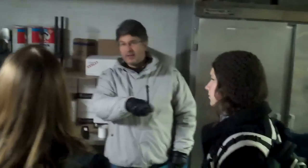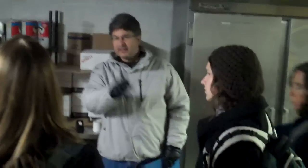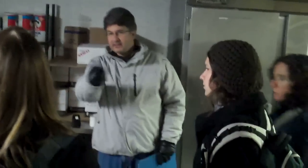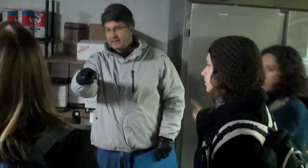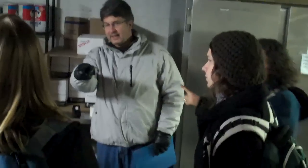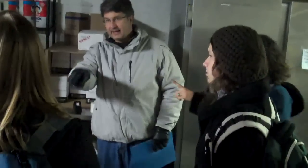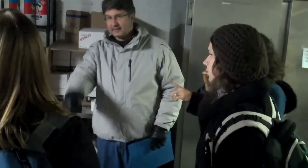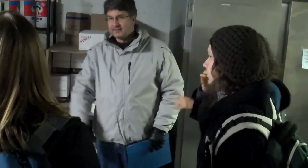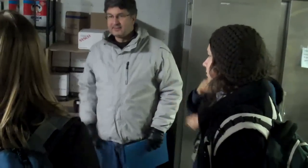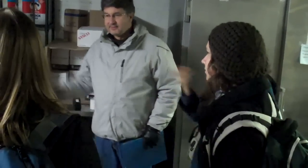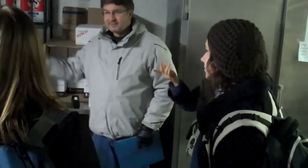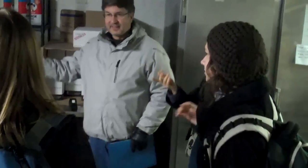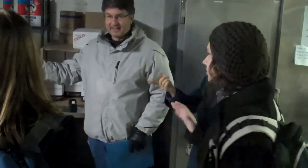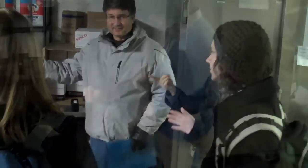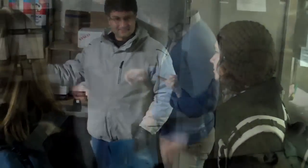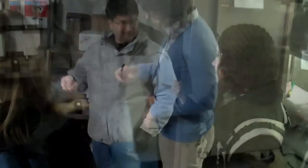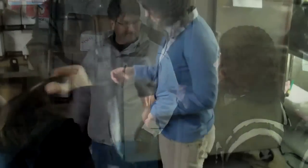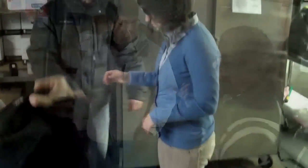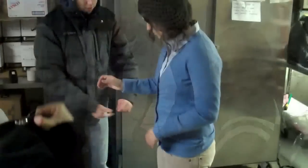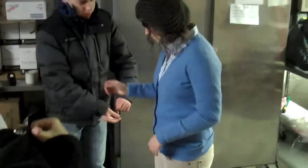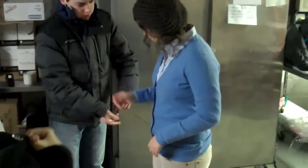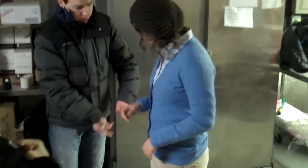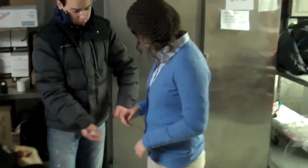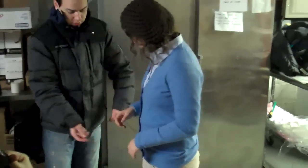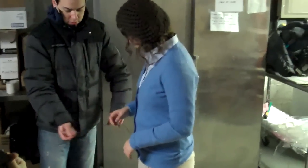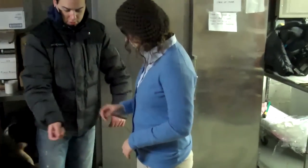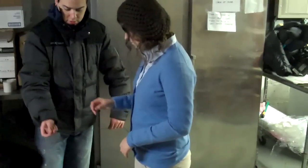Dan? Dan, this is Maya and Hannah. Dan.